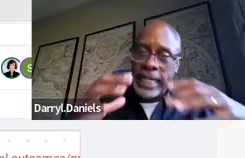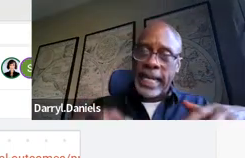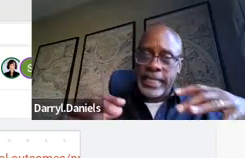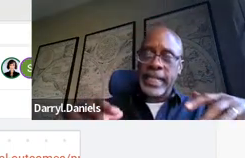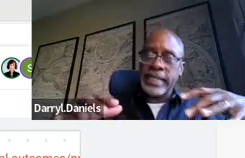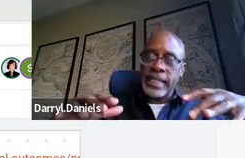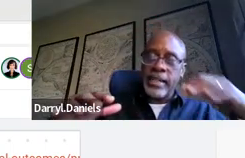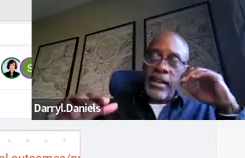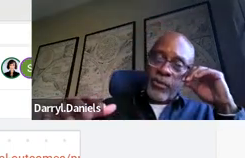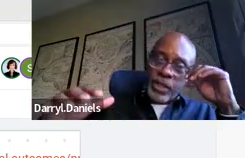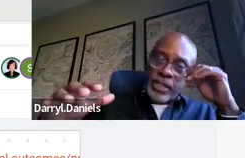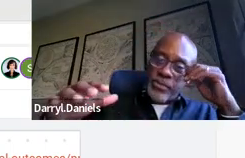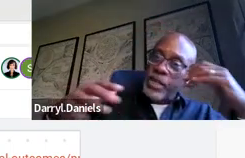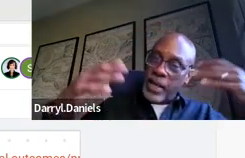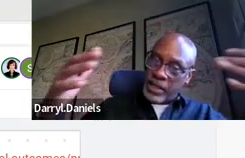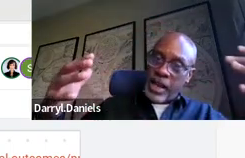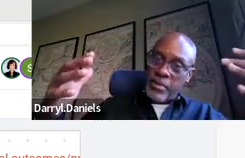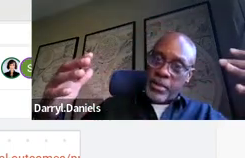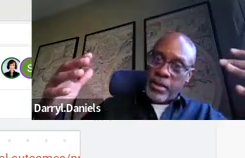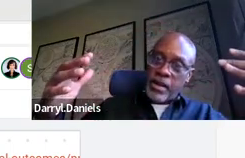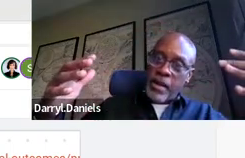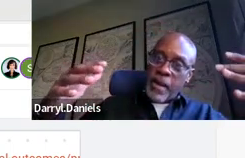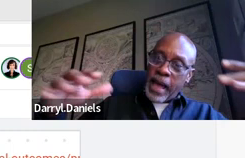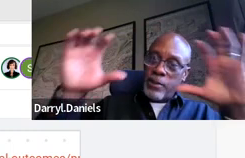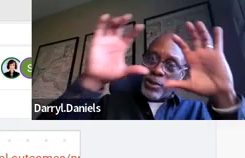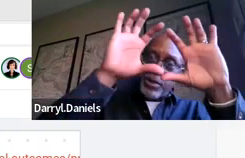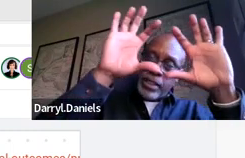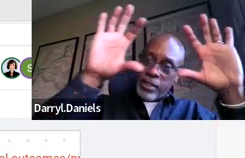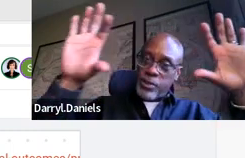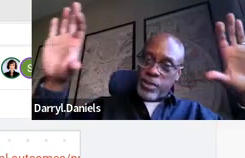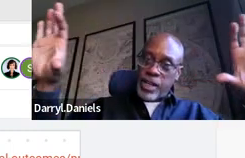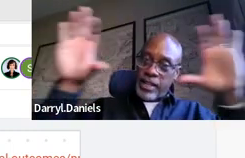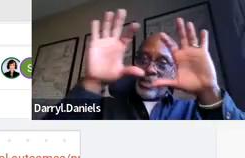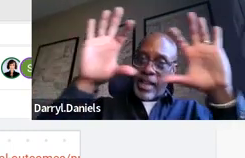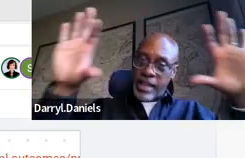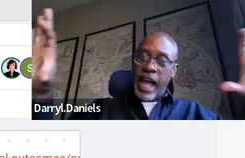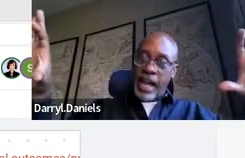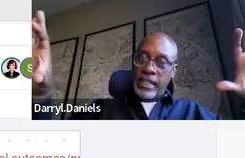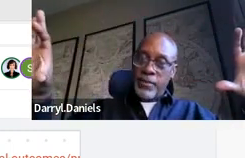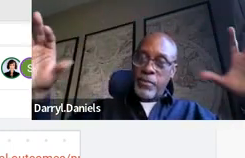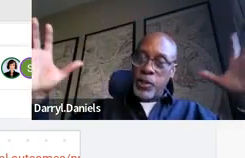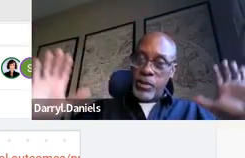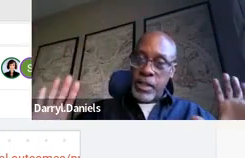I mean I like this idea of we made the comment about how certain things are at eye level.